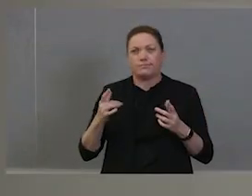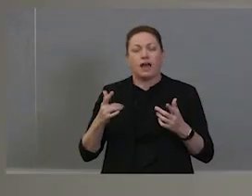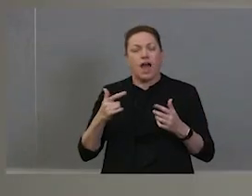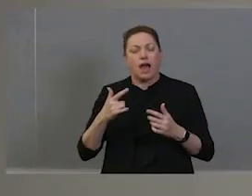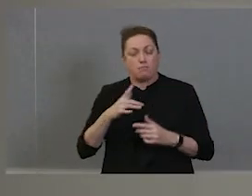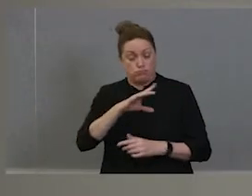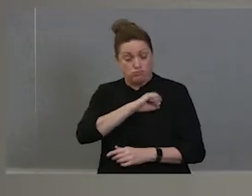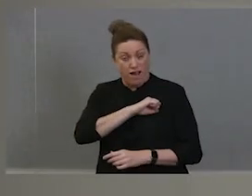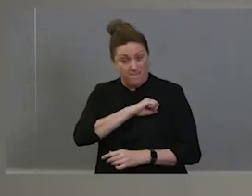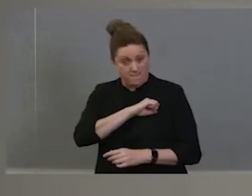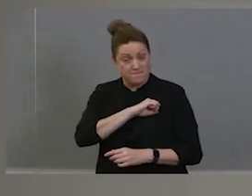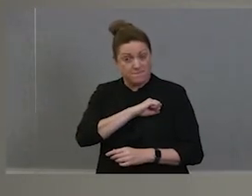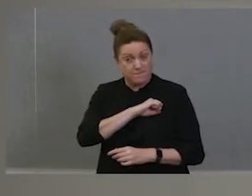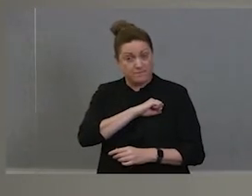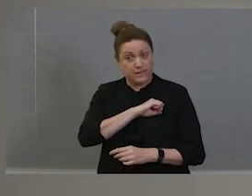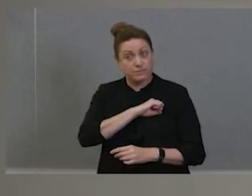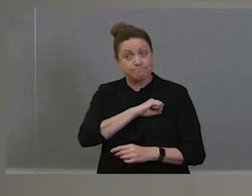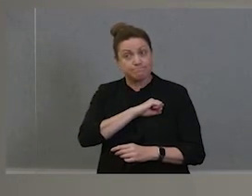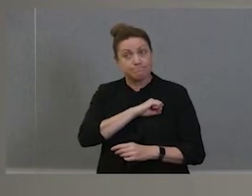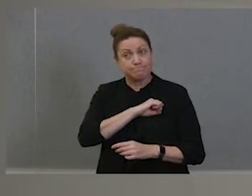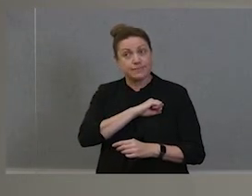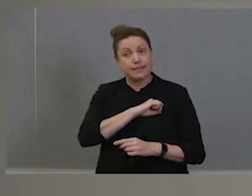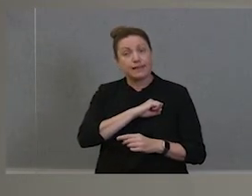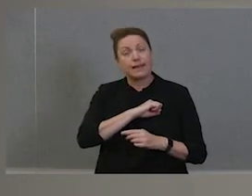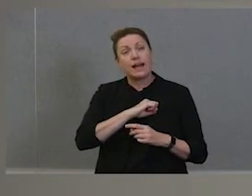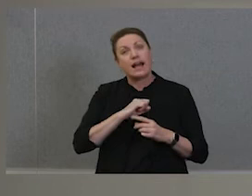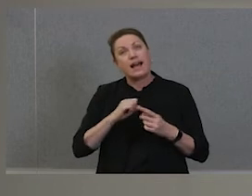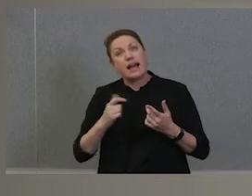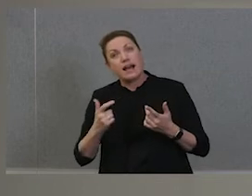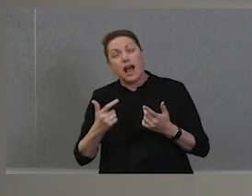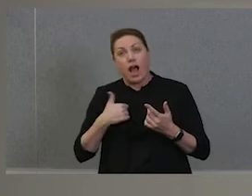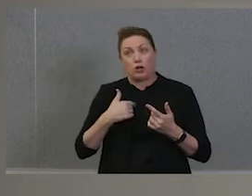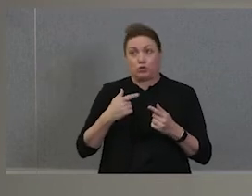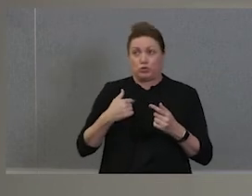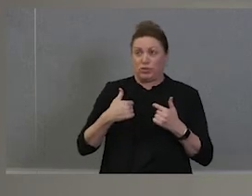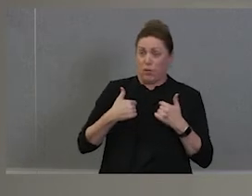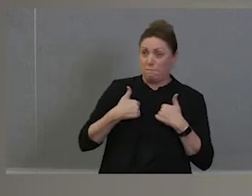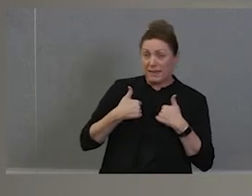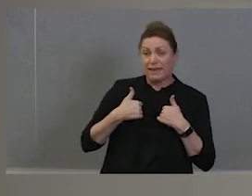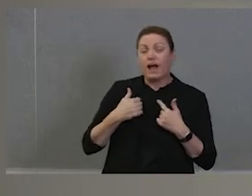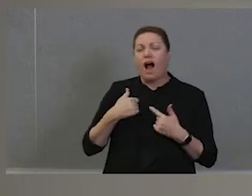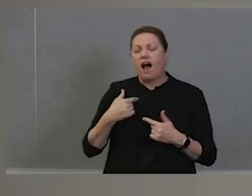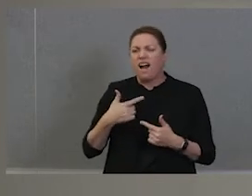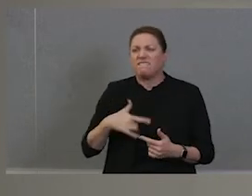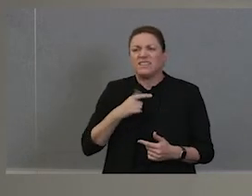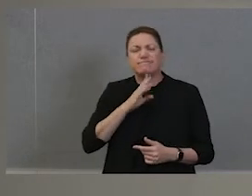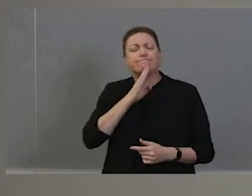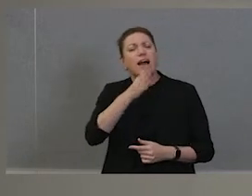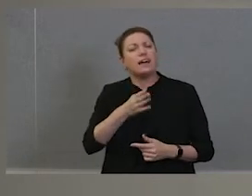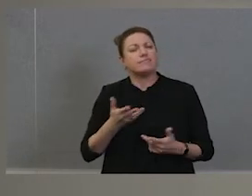brave and the sort of vanished a little bit, which is to me. It was really sad. You